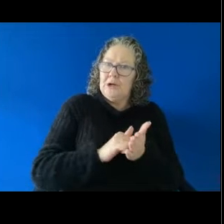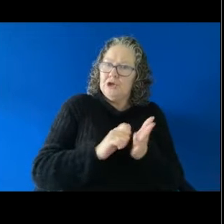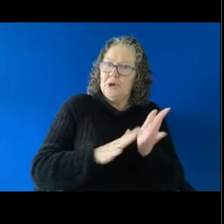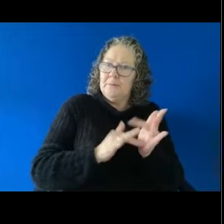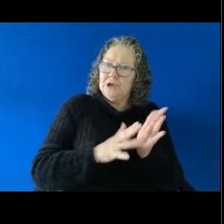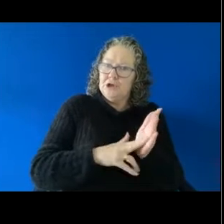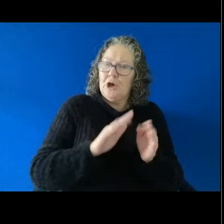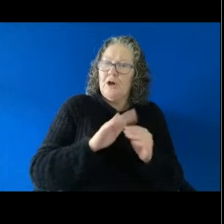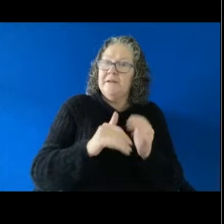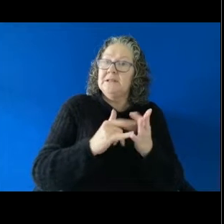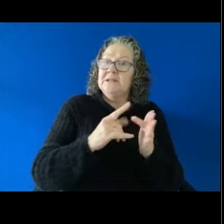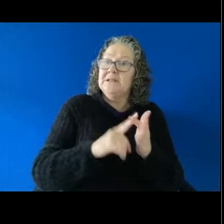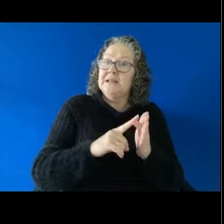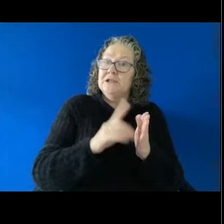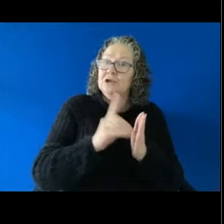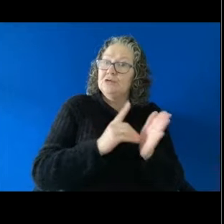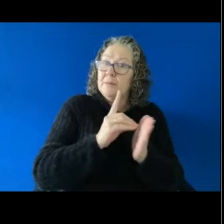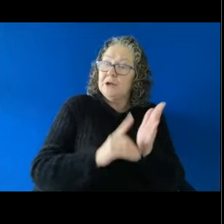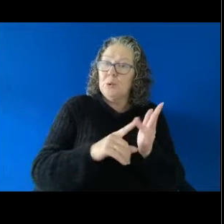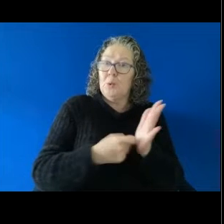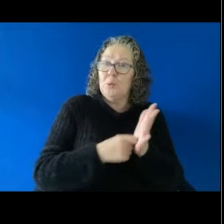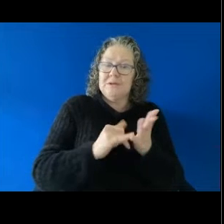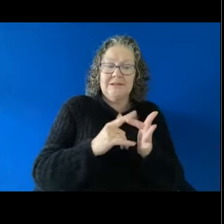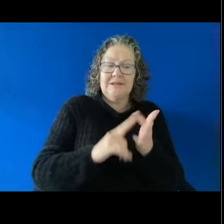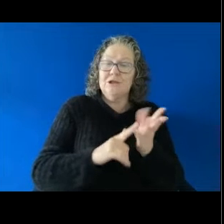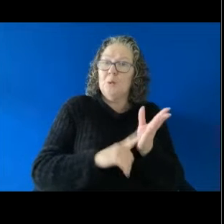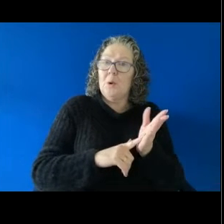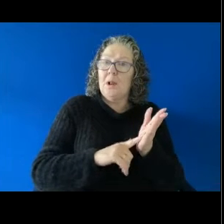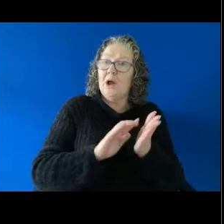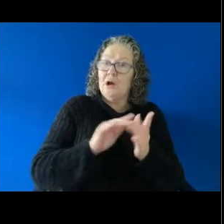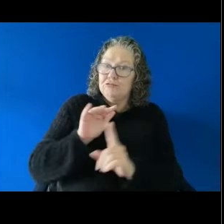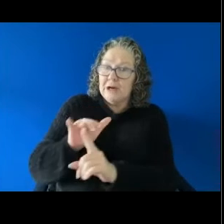discrimination or sexual harassment. So that's been increased to 24 months,